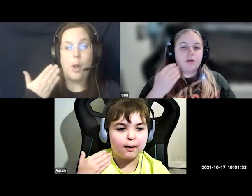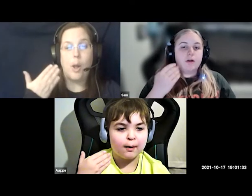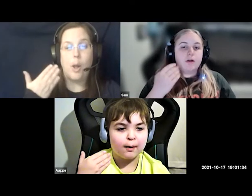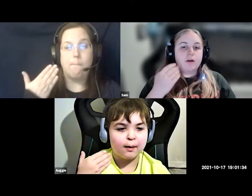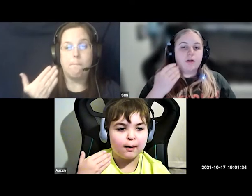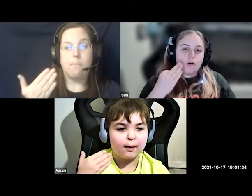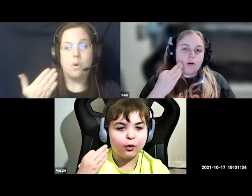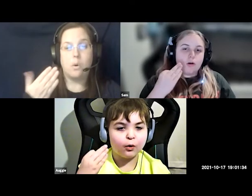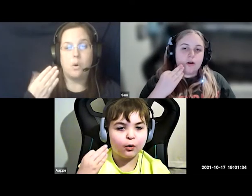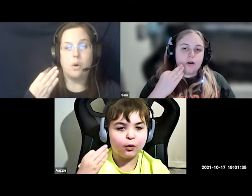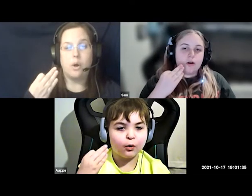morning